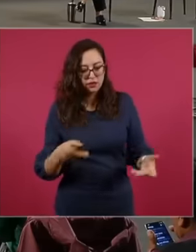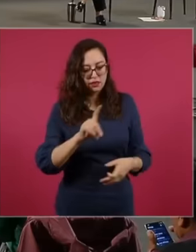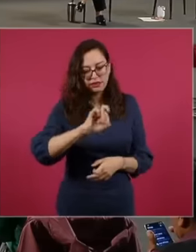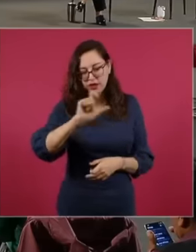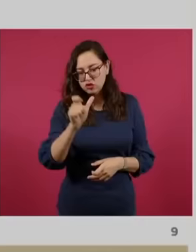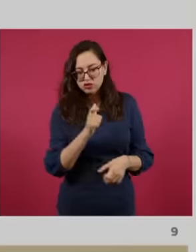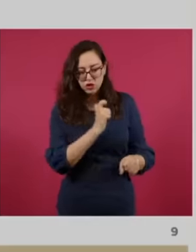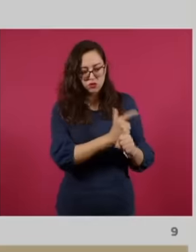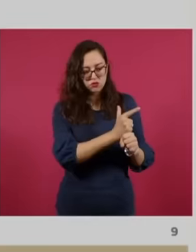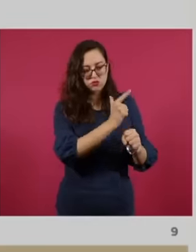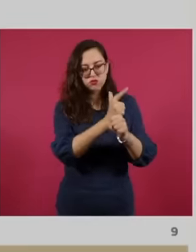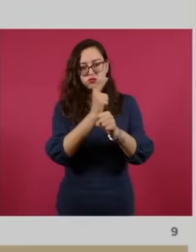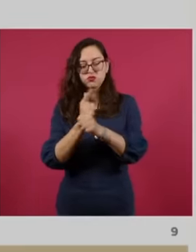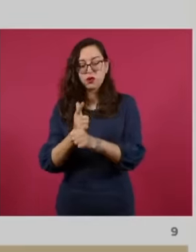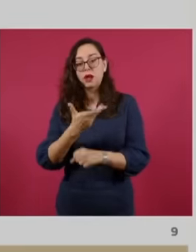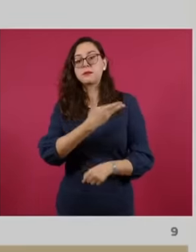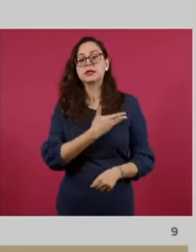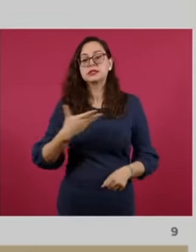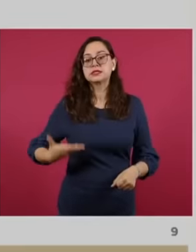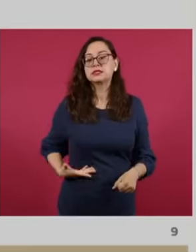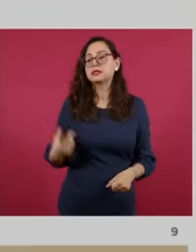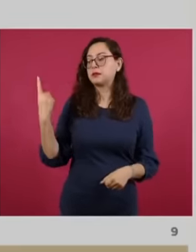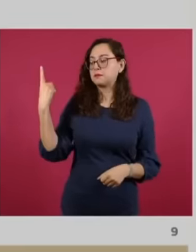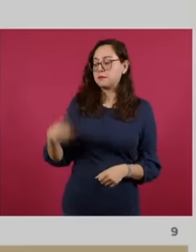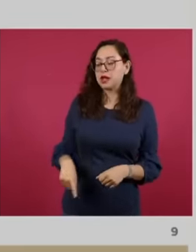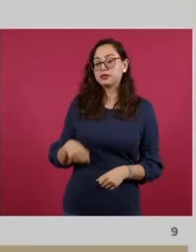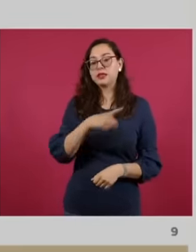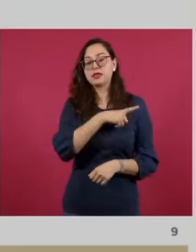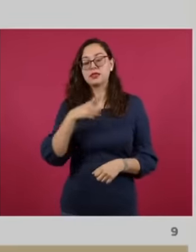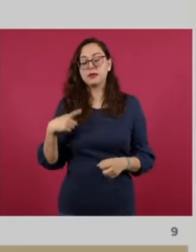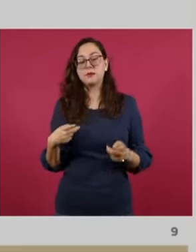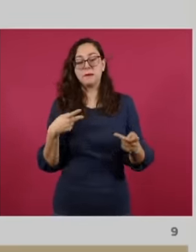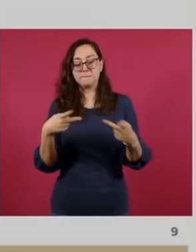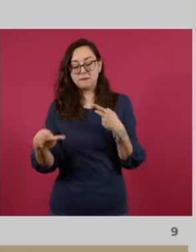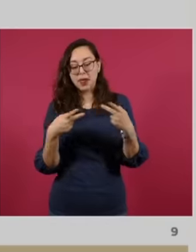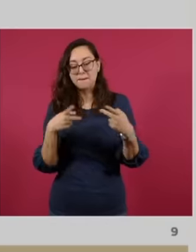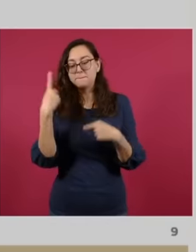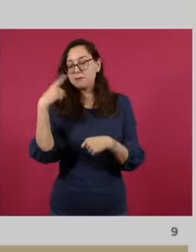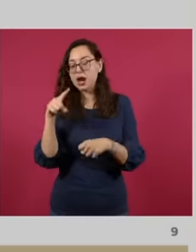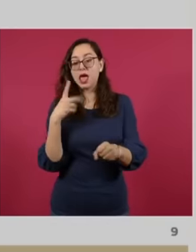that we had to make a remediation plan, that remediation plan also had to be